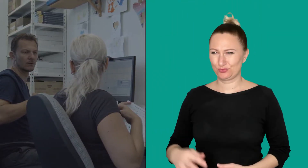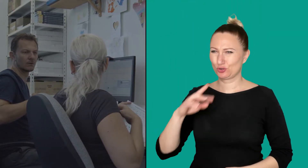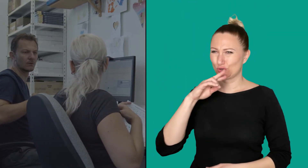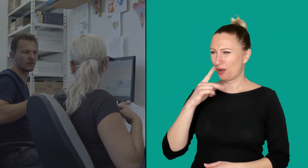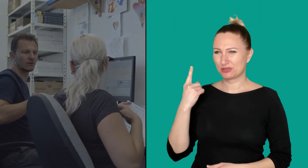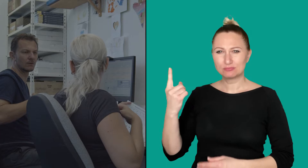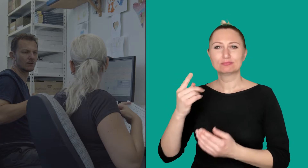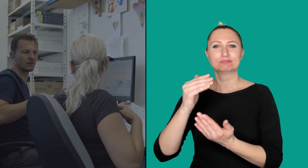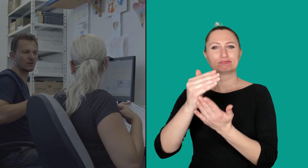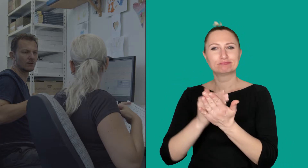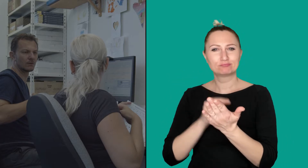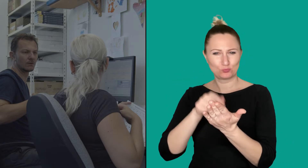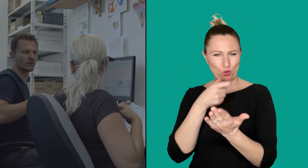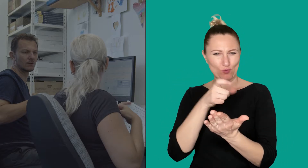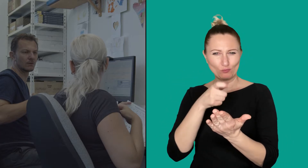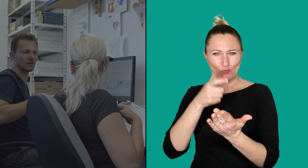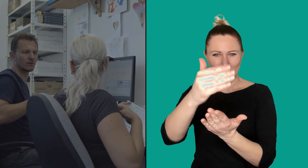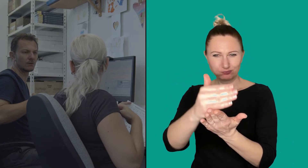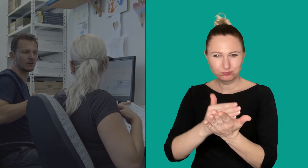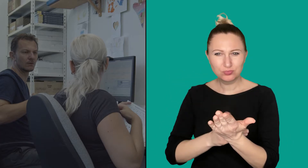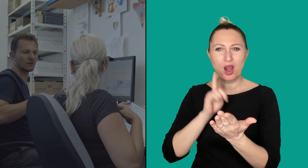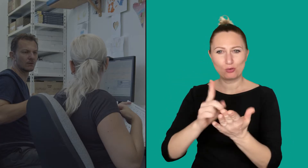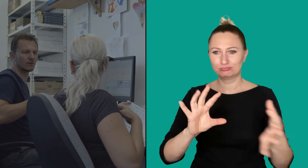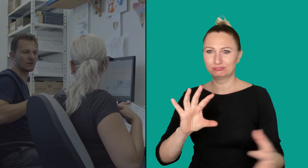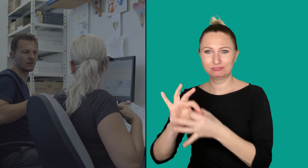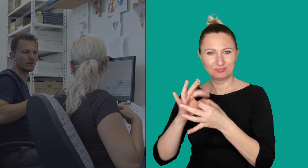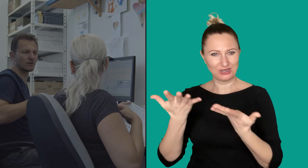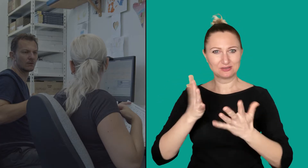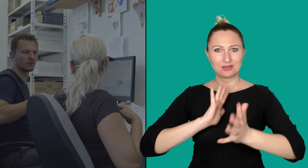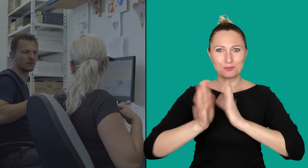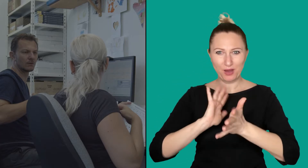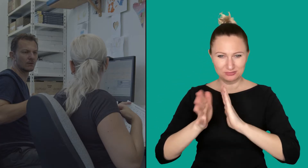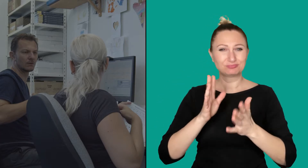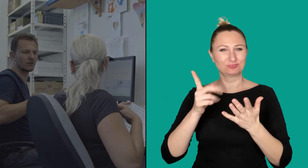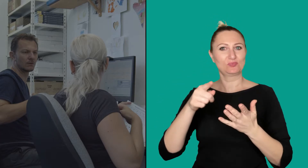He checks the list of words and signs equivalents